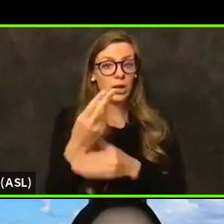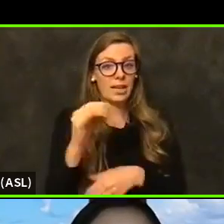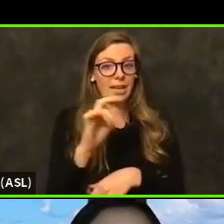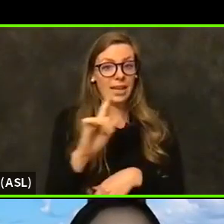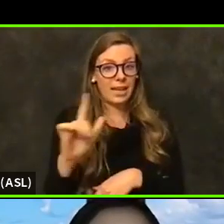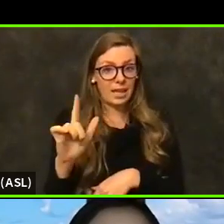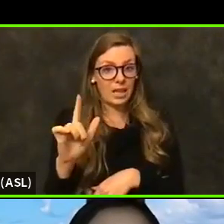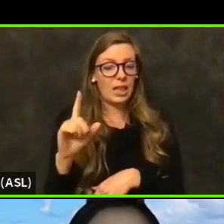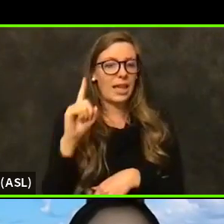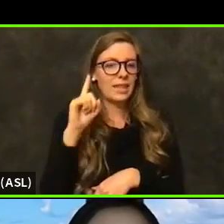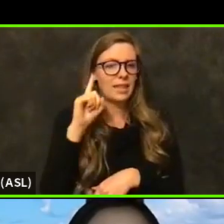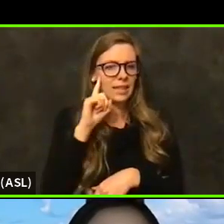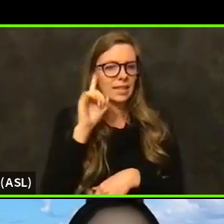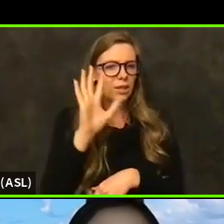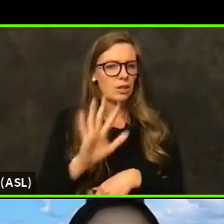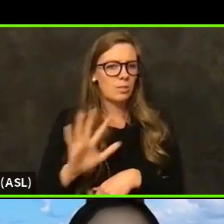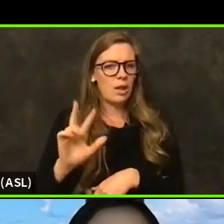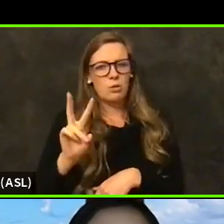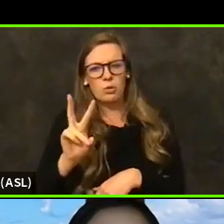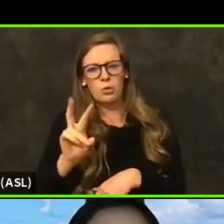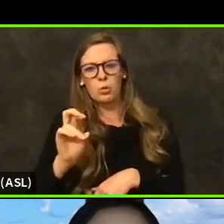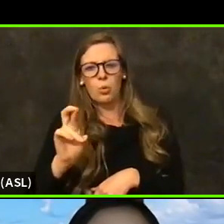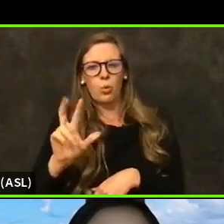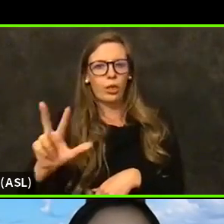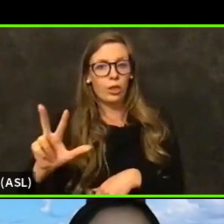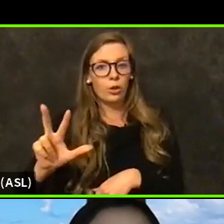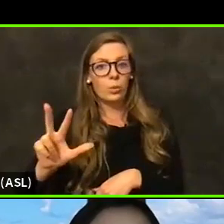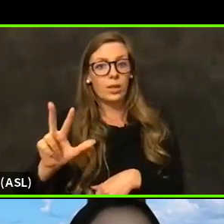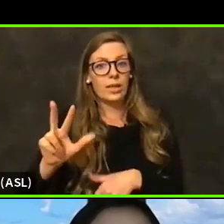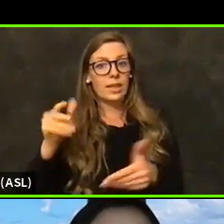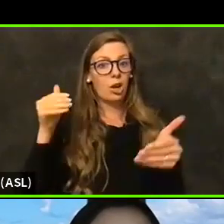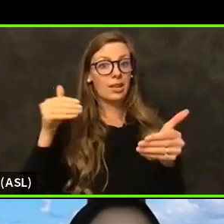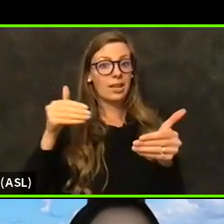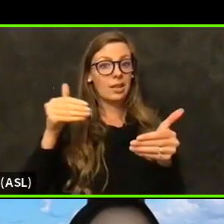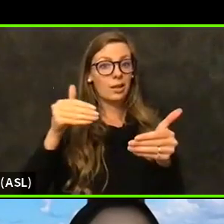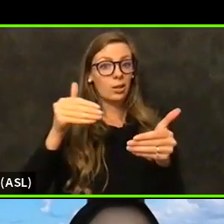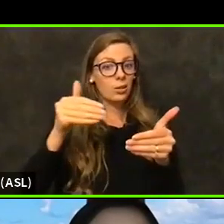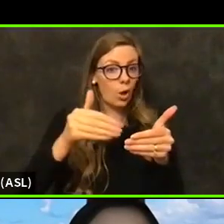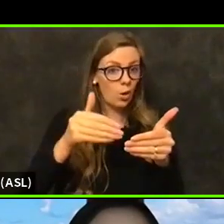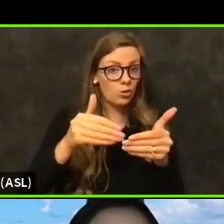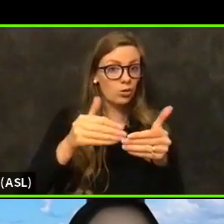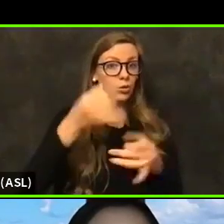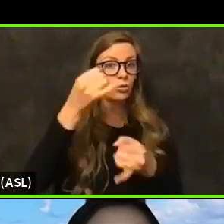that there are about two or three that are getting really close to final approval.